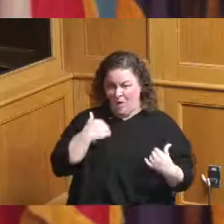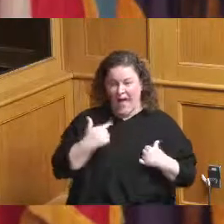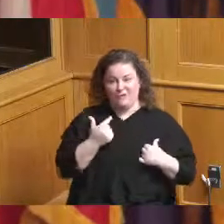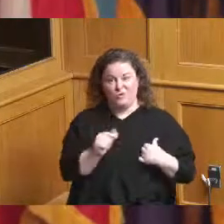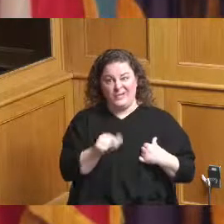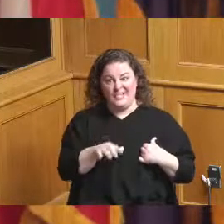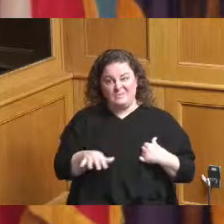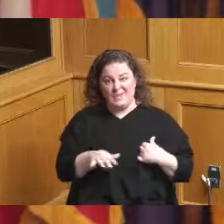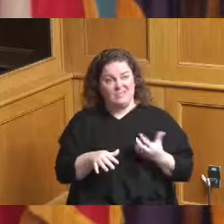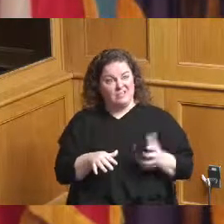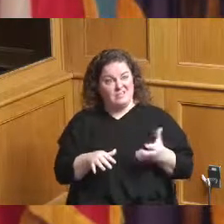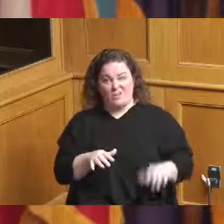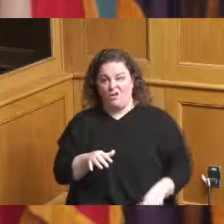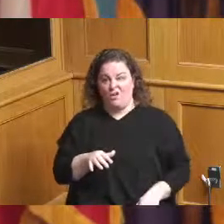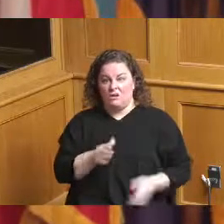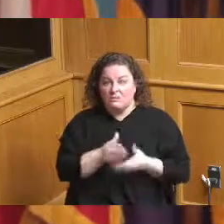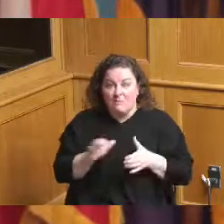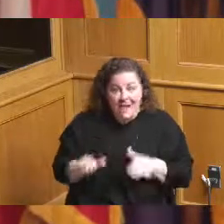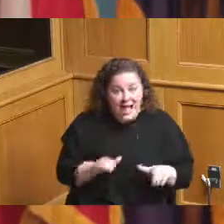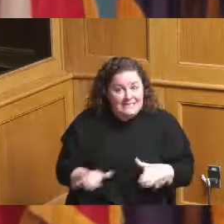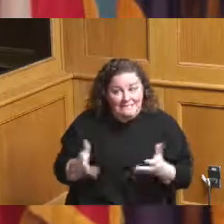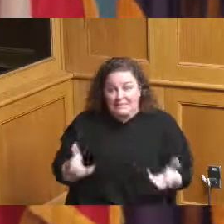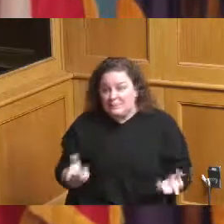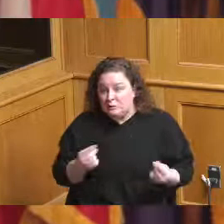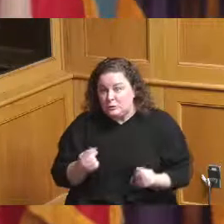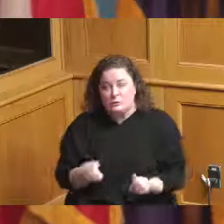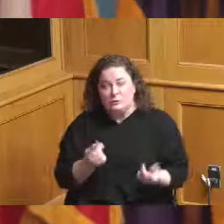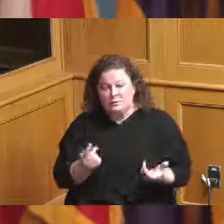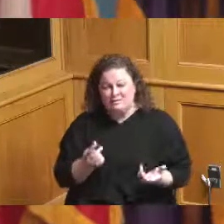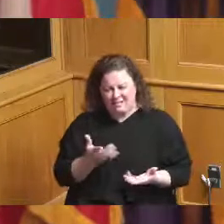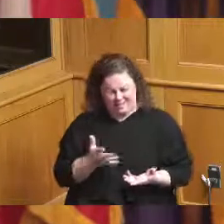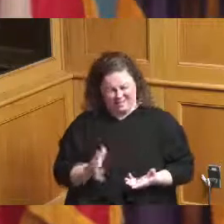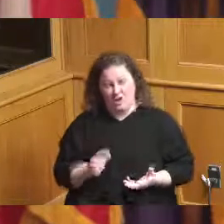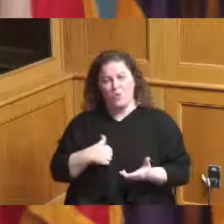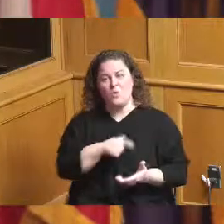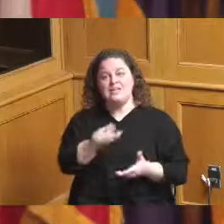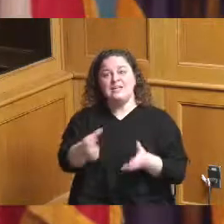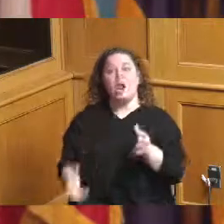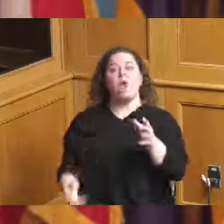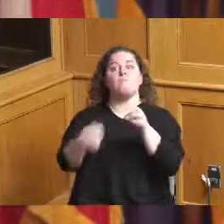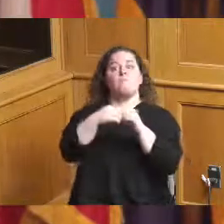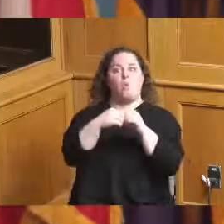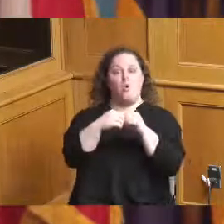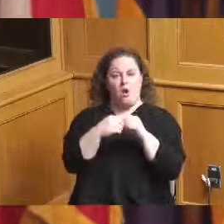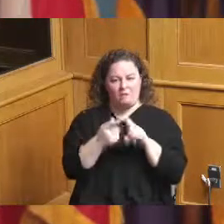and some activities we got to get more than that off of 39 million dollars that the people